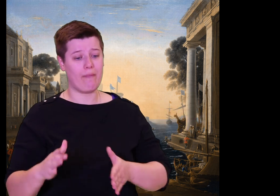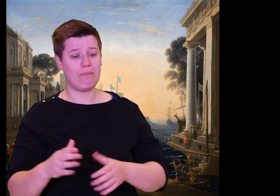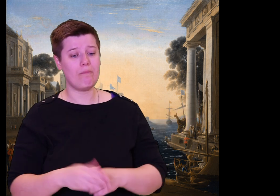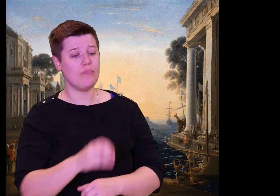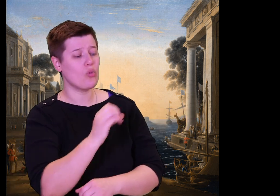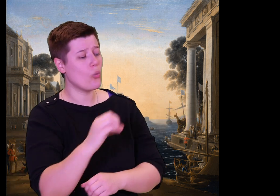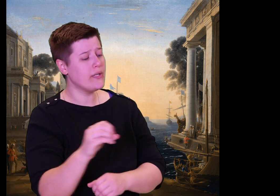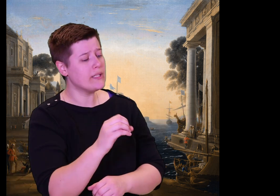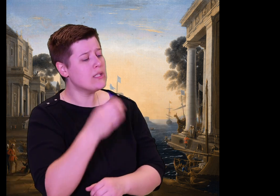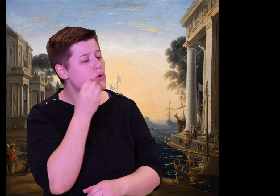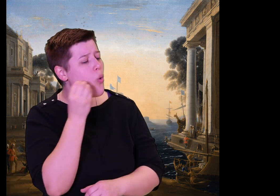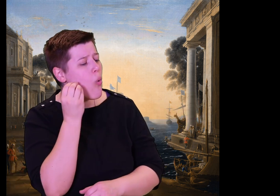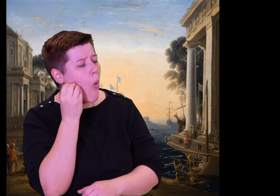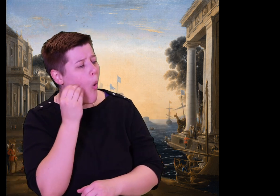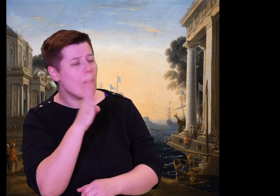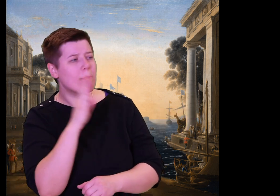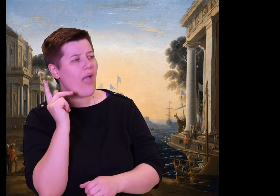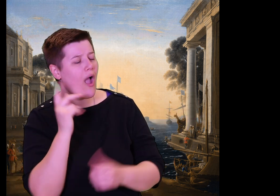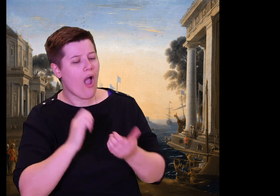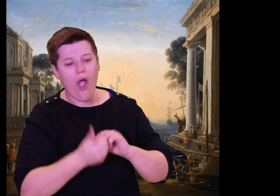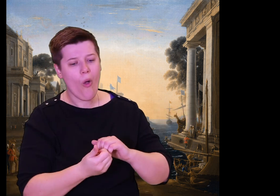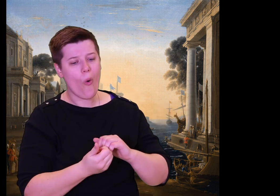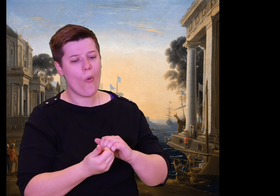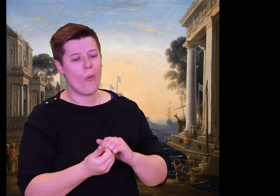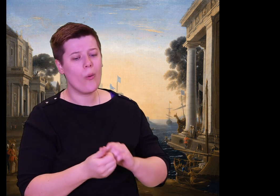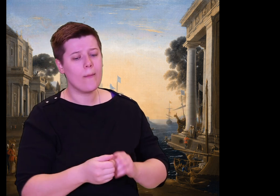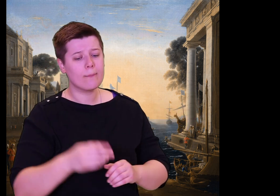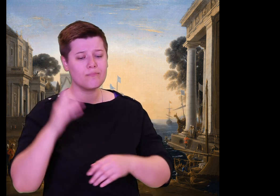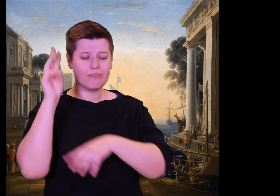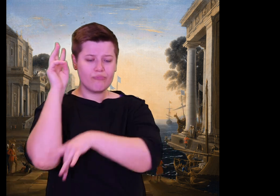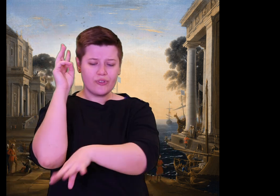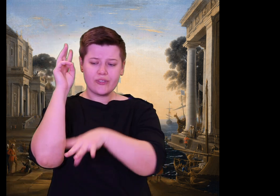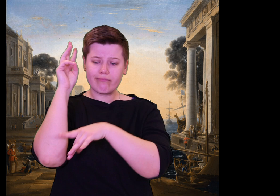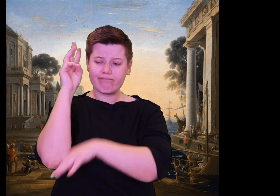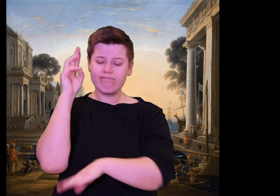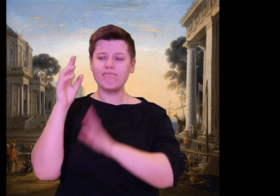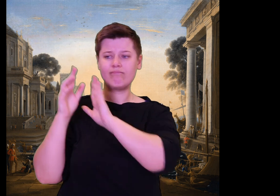his flocks of sheep and cattle incessantly.